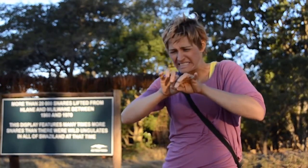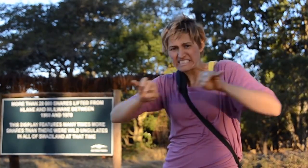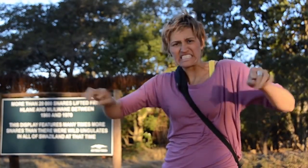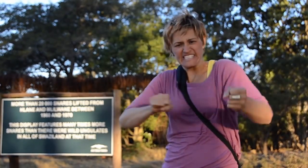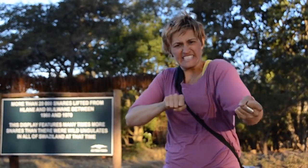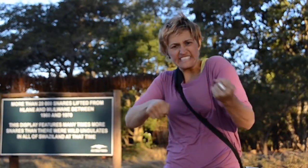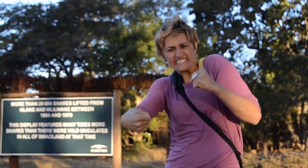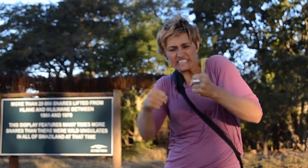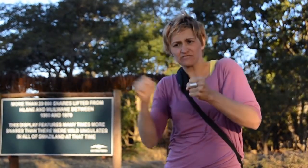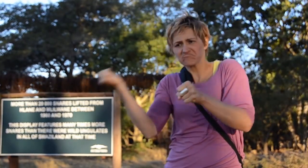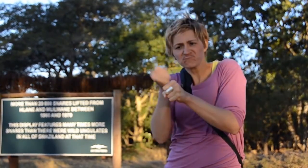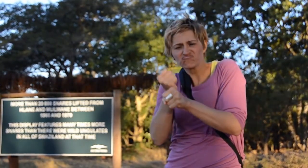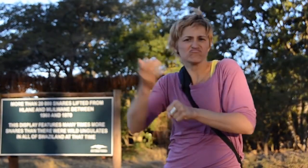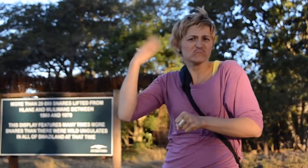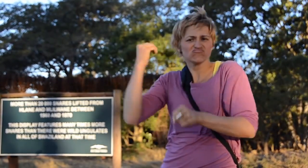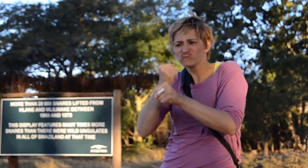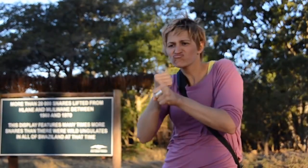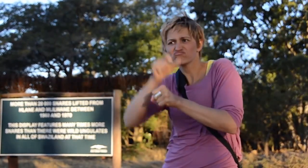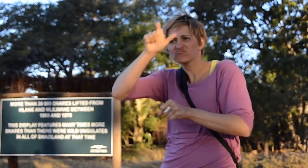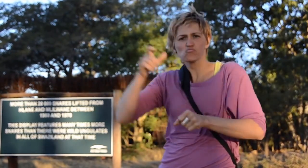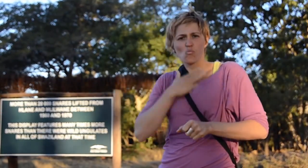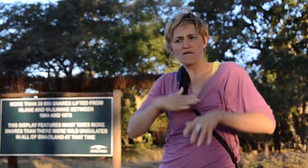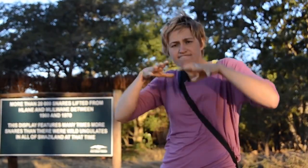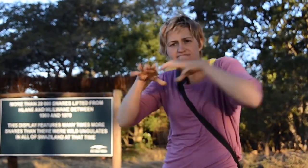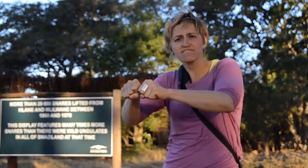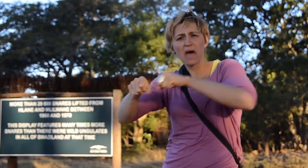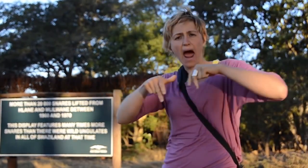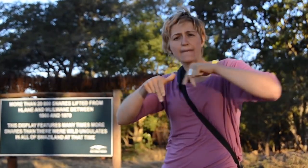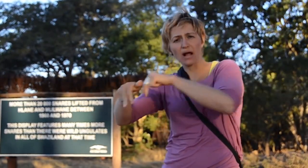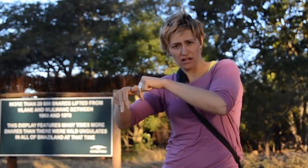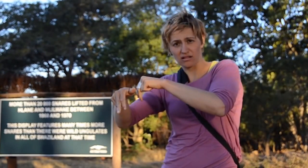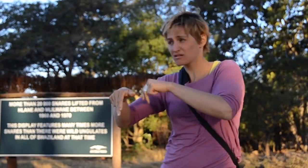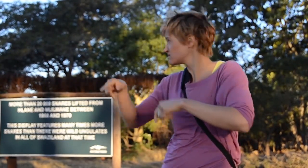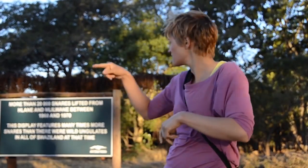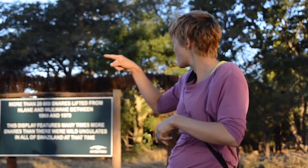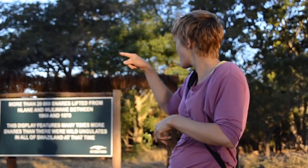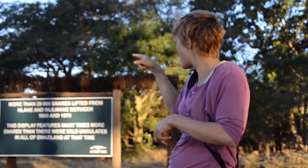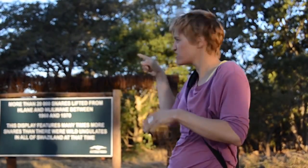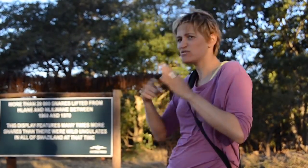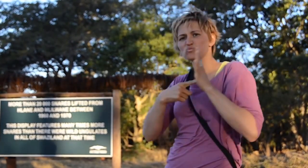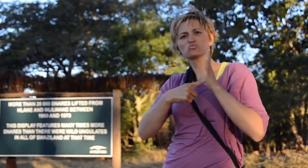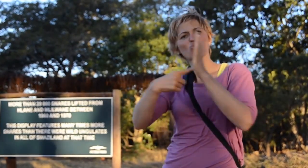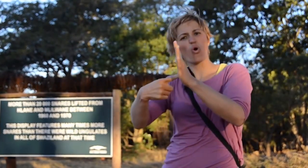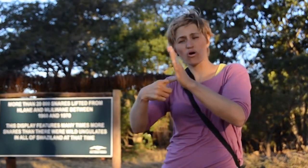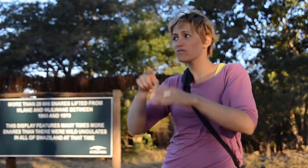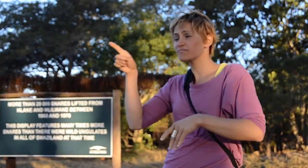are many metal traps that were made before to entrap animals;